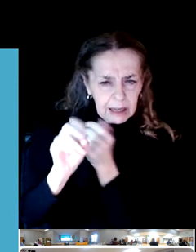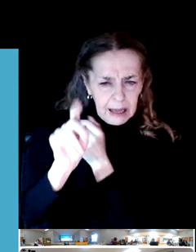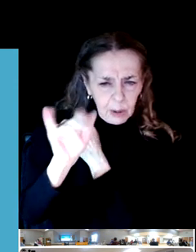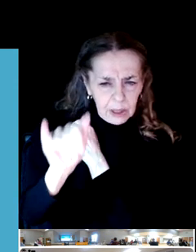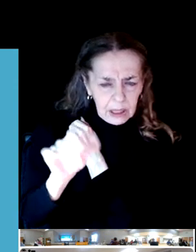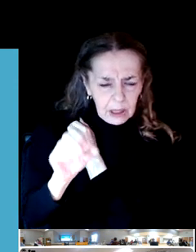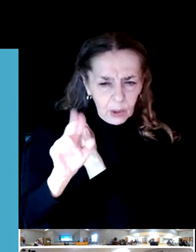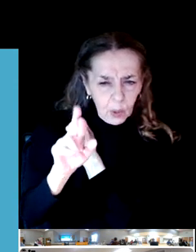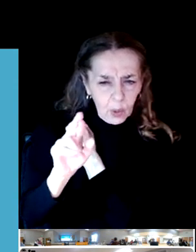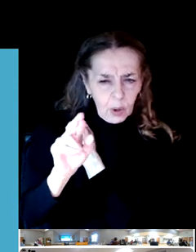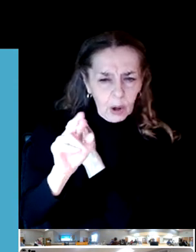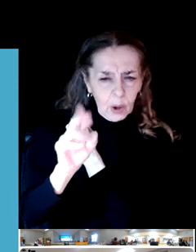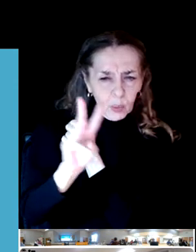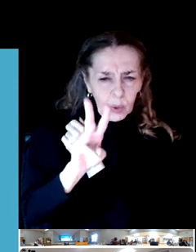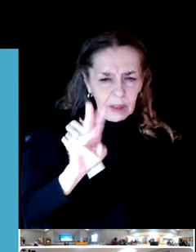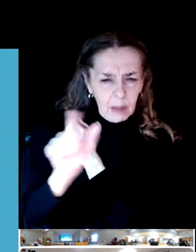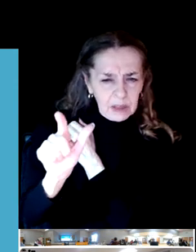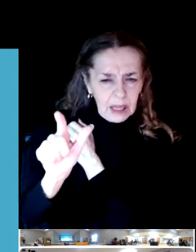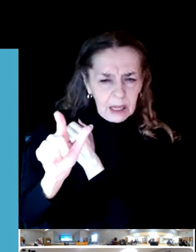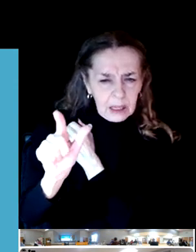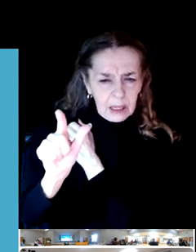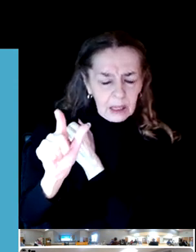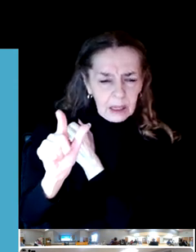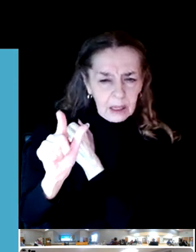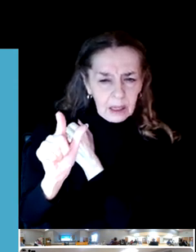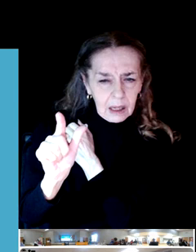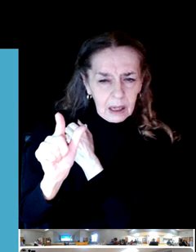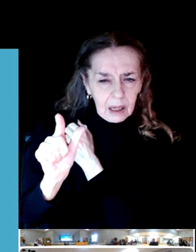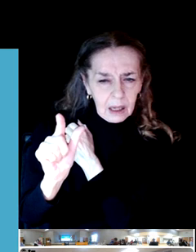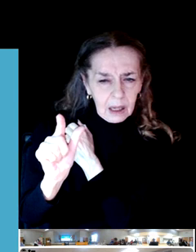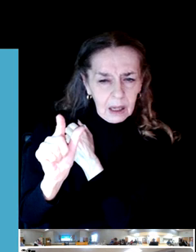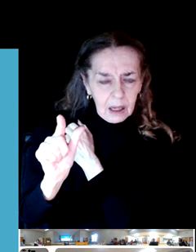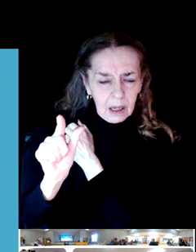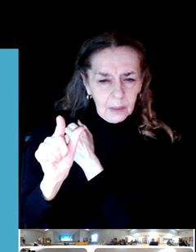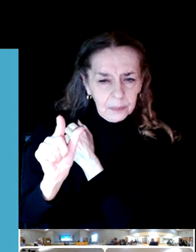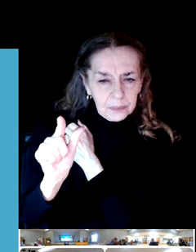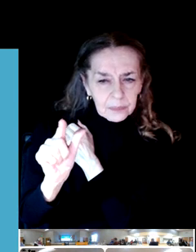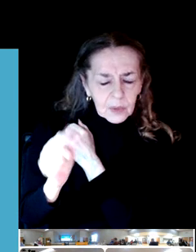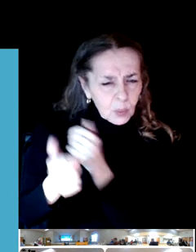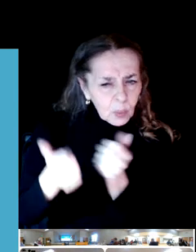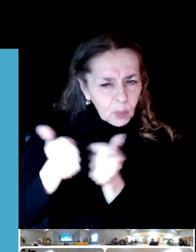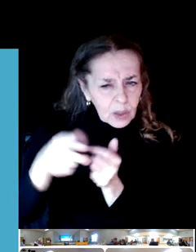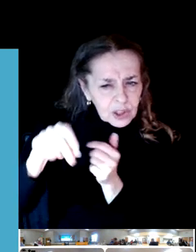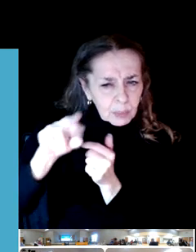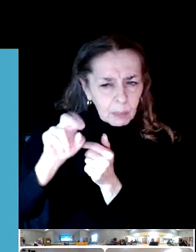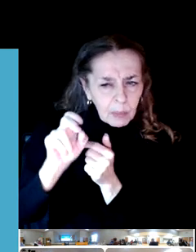What's the name of it? I think that's Harvest Landing. That is a Willamalane park. Yeah, that needs,